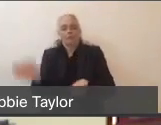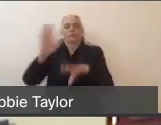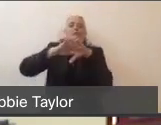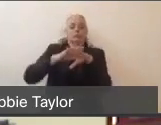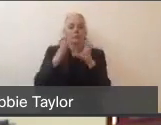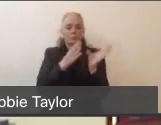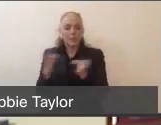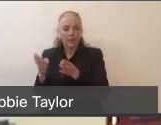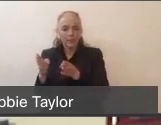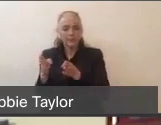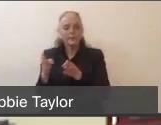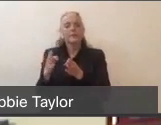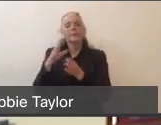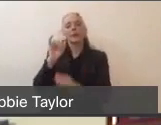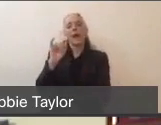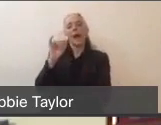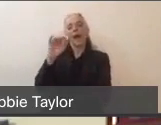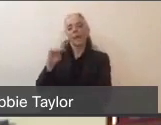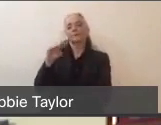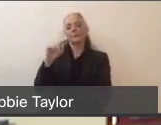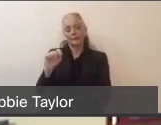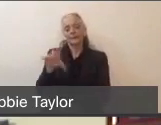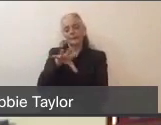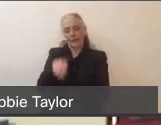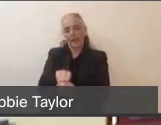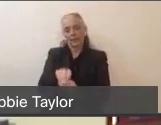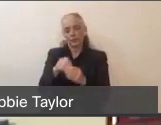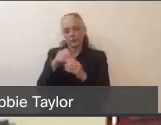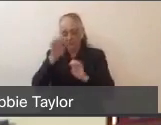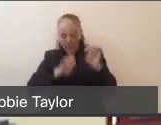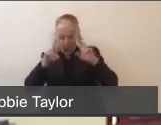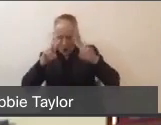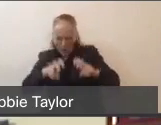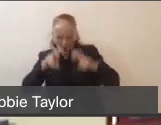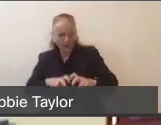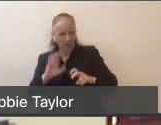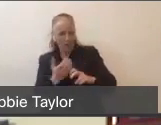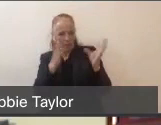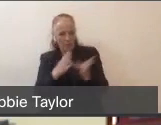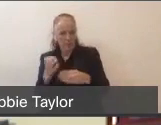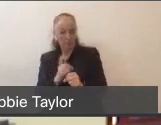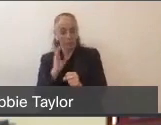engaged in evaluating that plan, and making sure that it was accurate